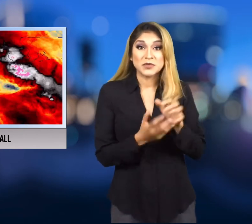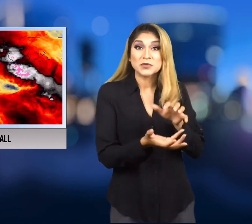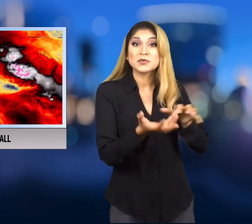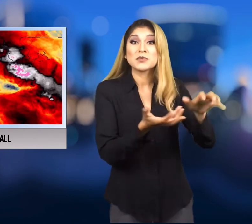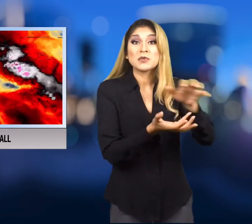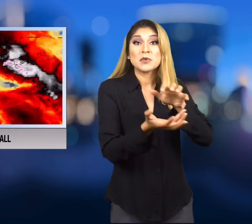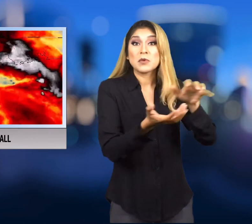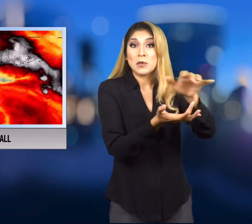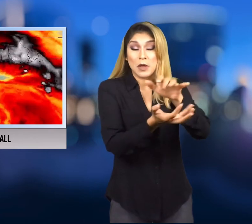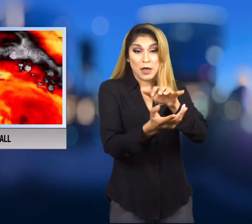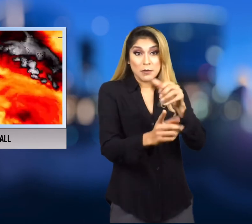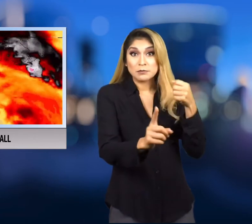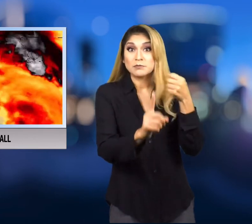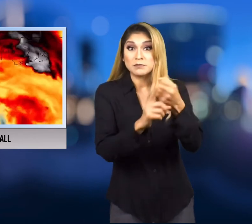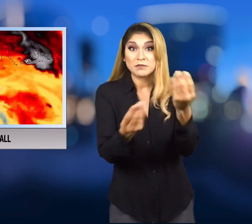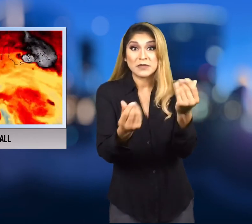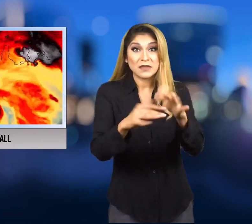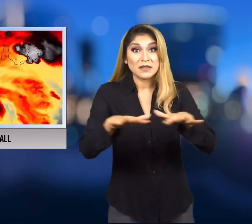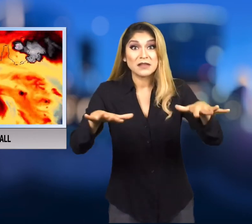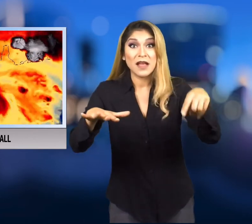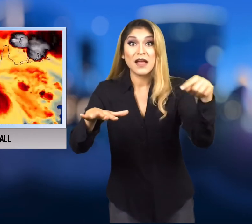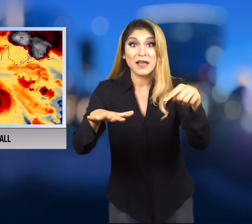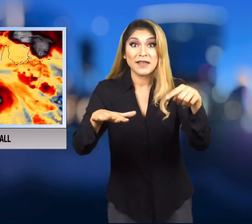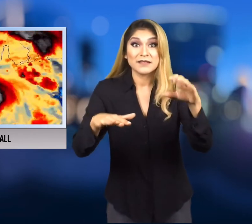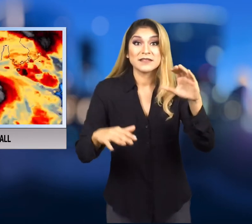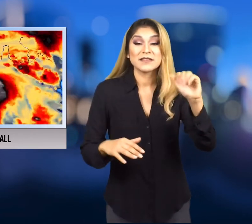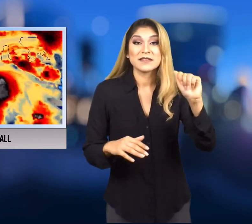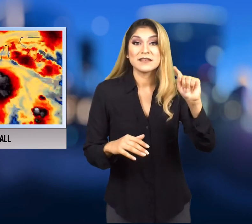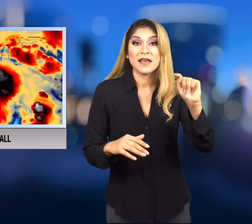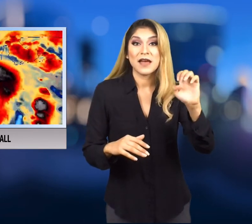Once it hit land Nate downgraded from a